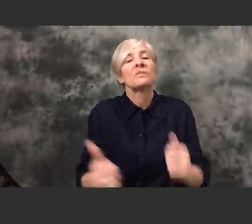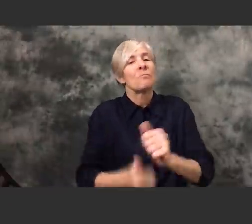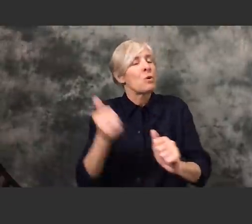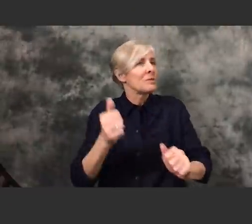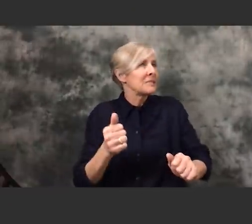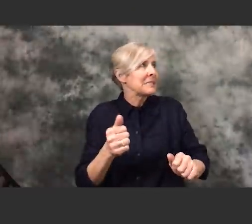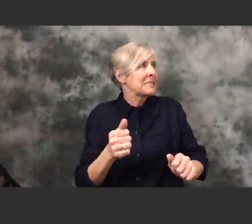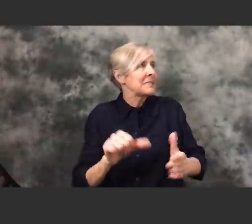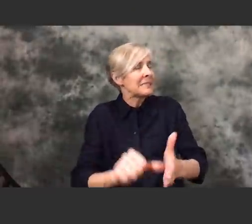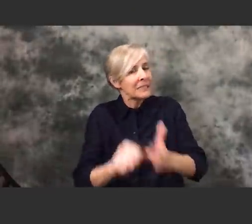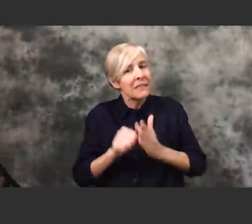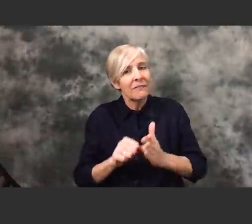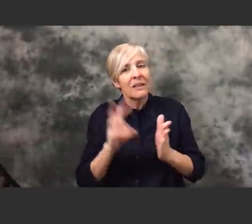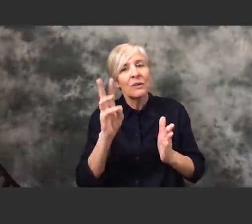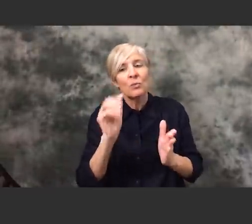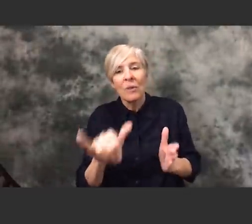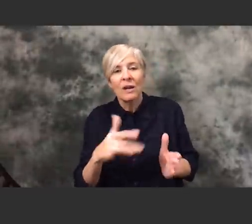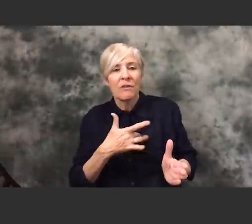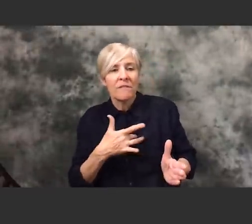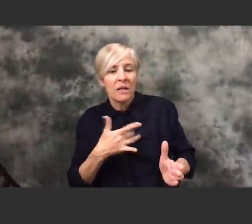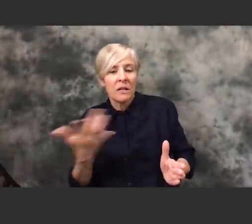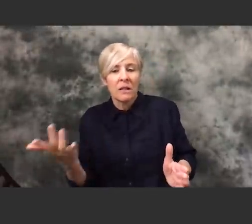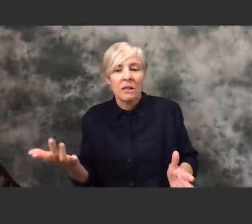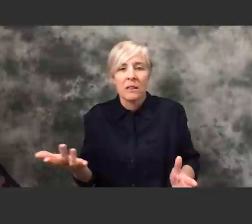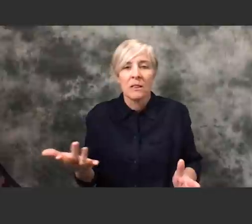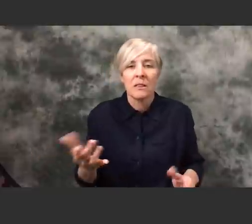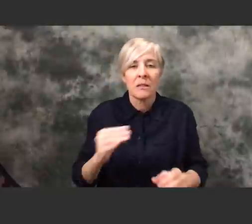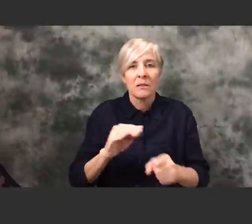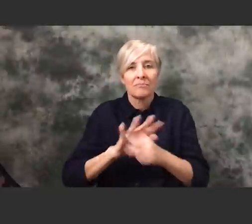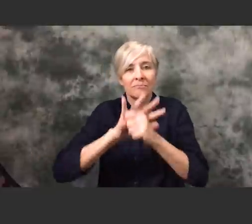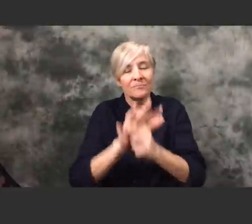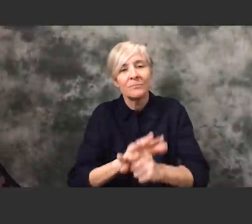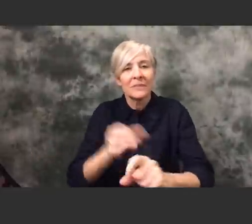significant way that you've personally been affected through this pandemic?